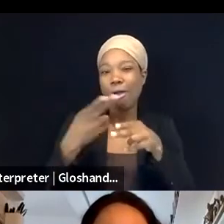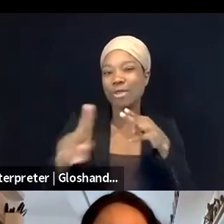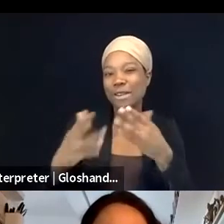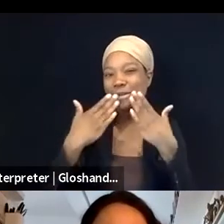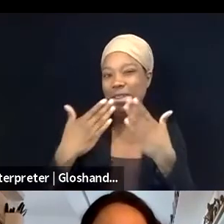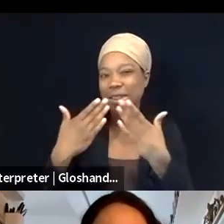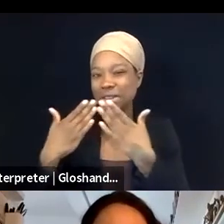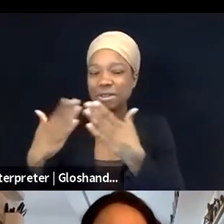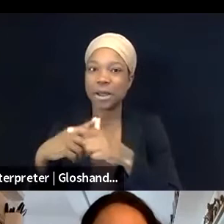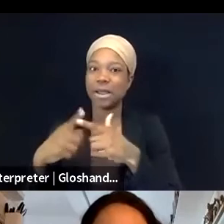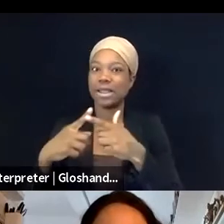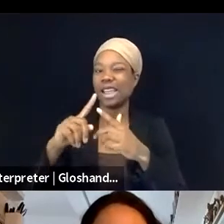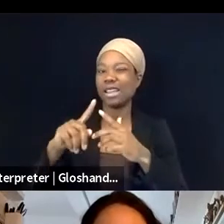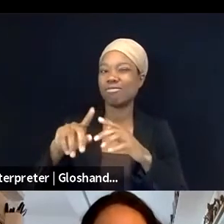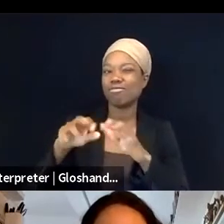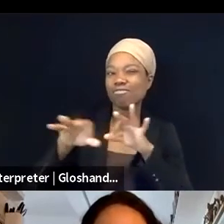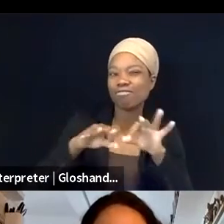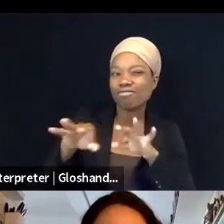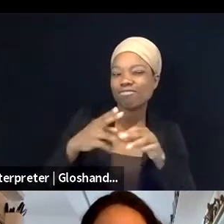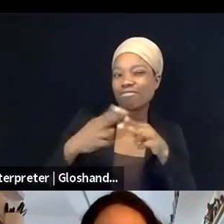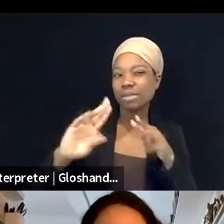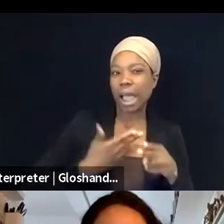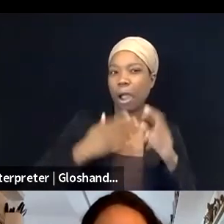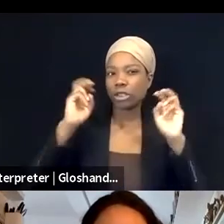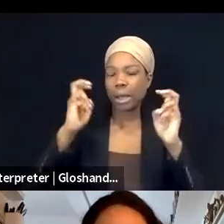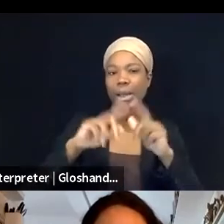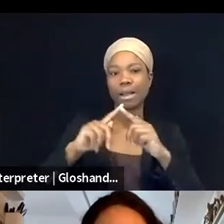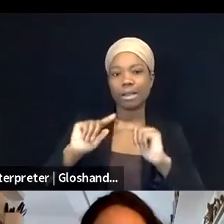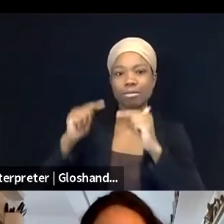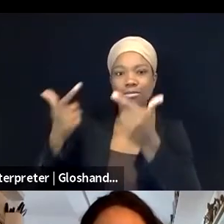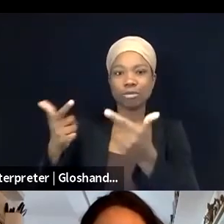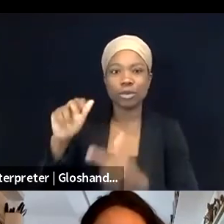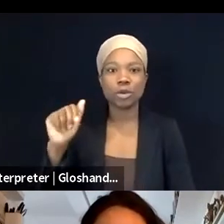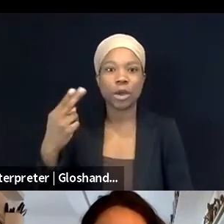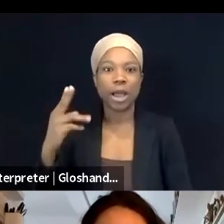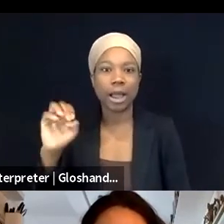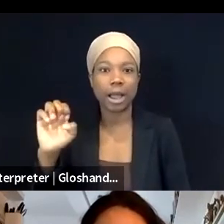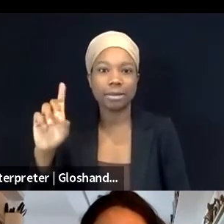and then I'll turn it over to Ahmad to actually run that run the conversation. But first, before I get started,